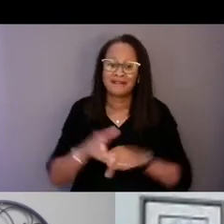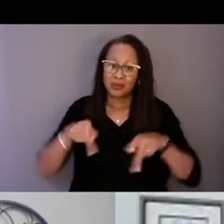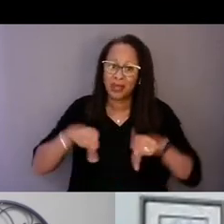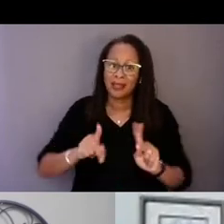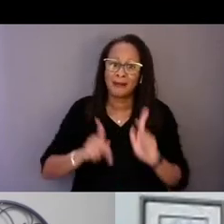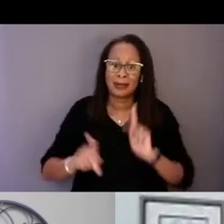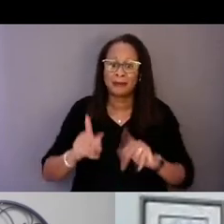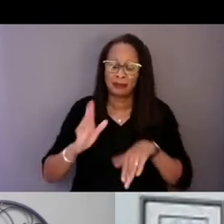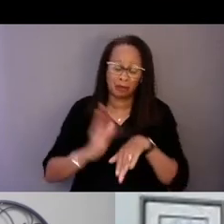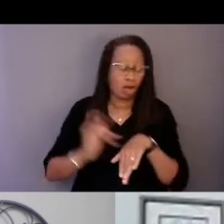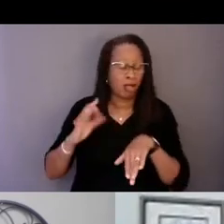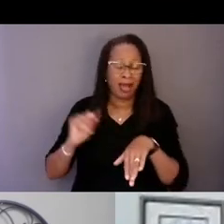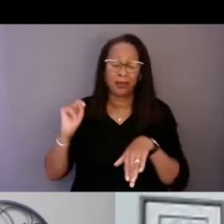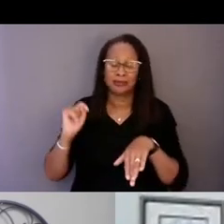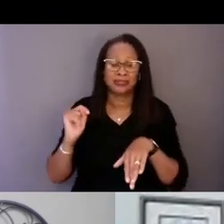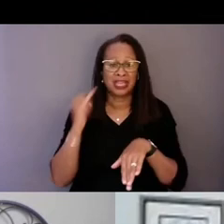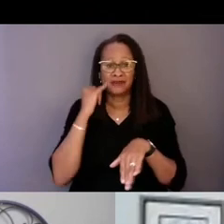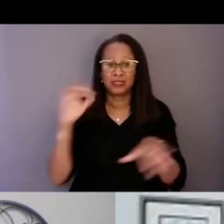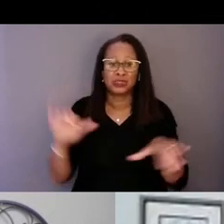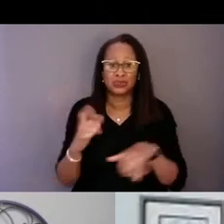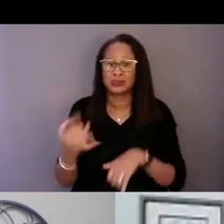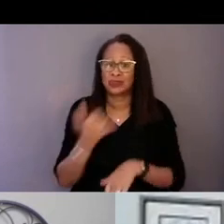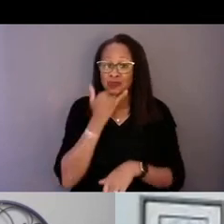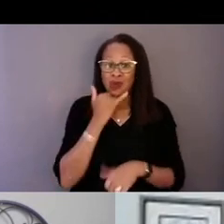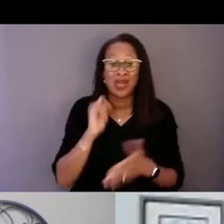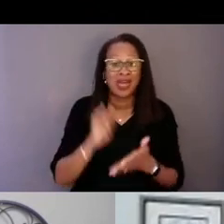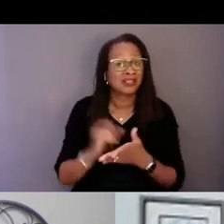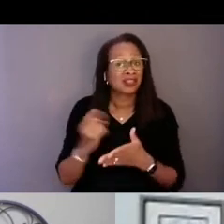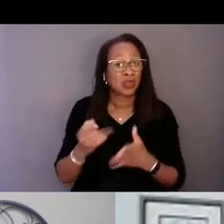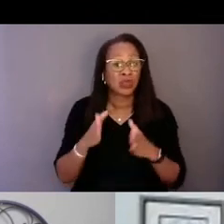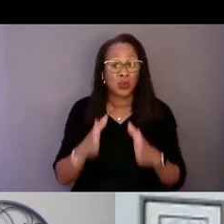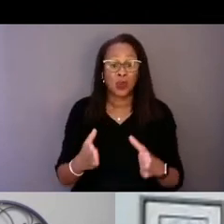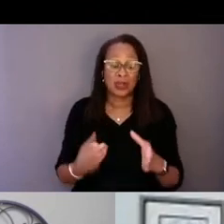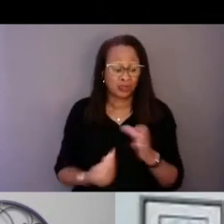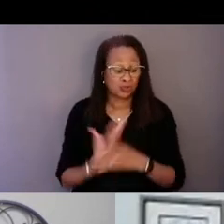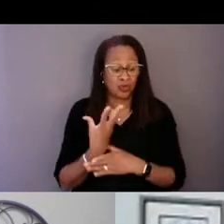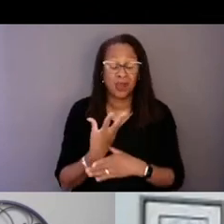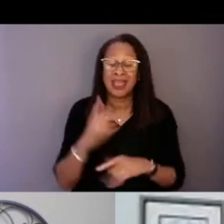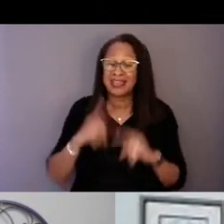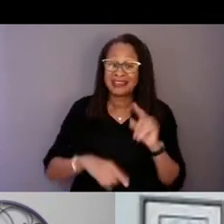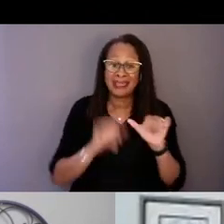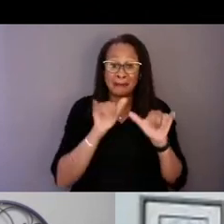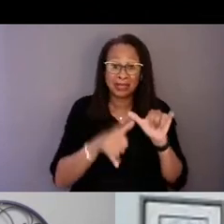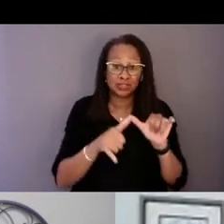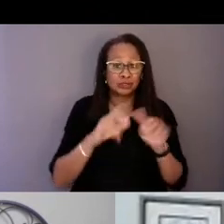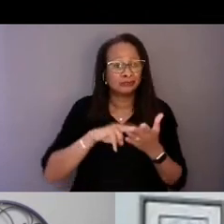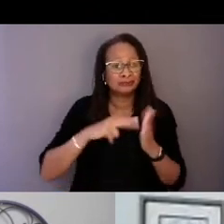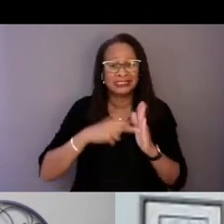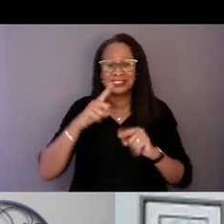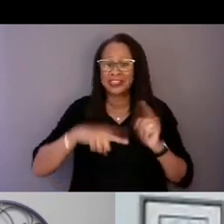That's the only way we can grow. If we cannot measure it, we cannot change it and sometimes that means we have to have thick skin